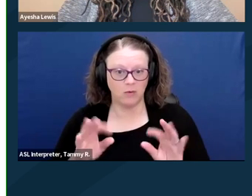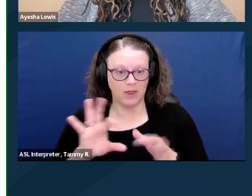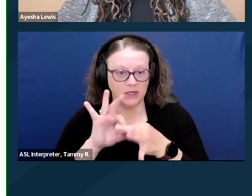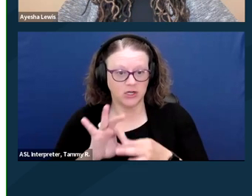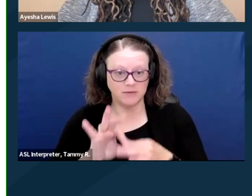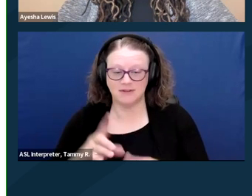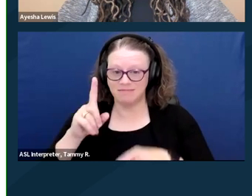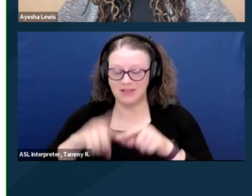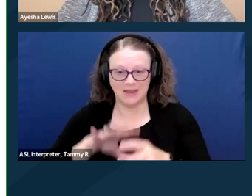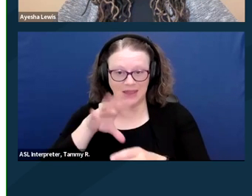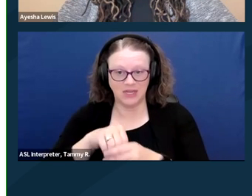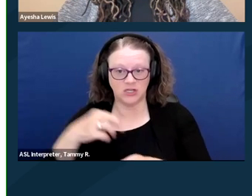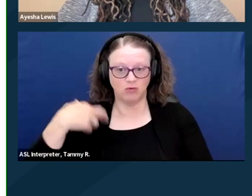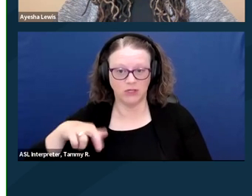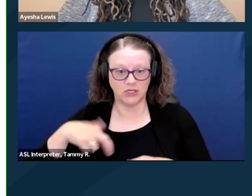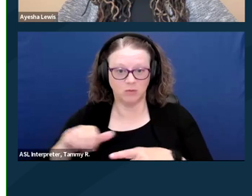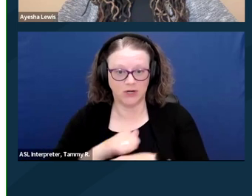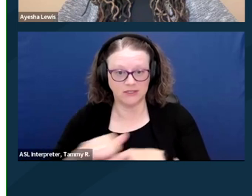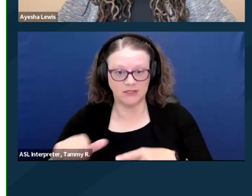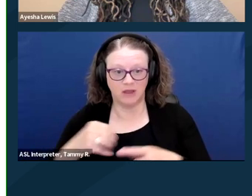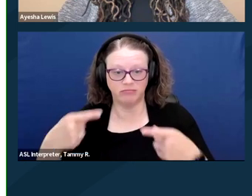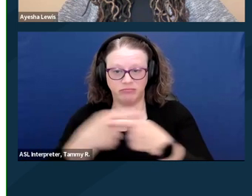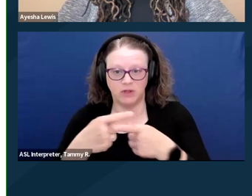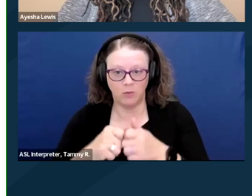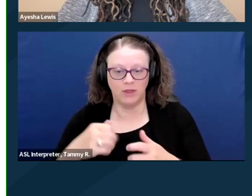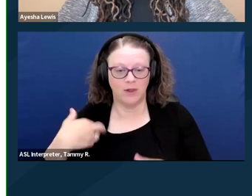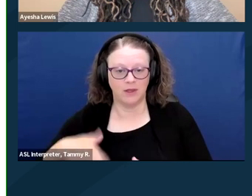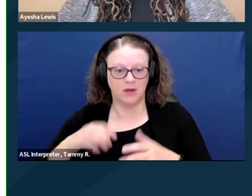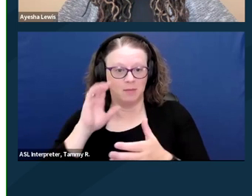Finally, disconnection from the community. Next slide.